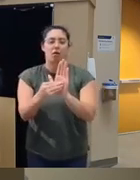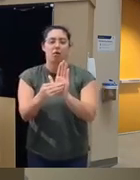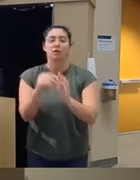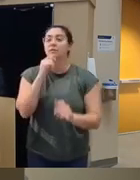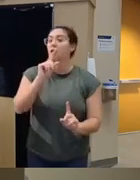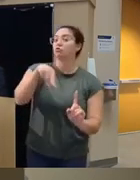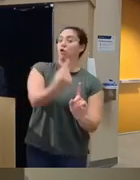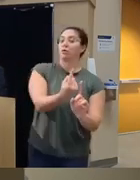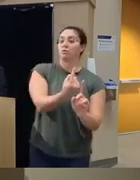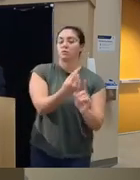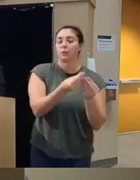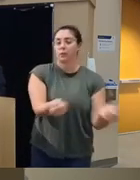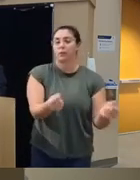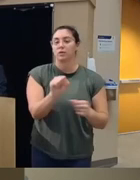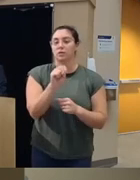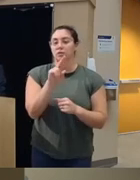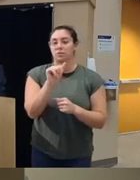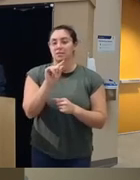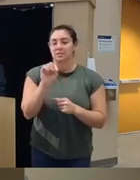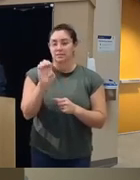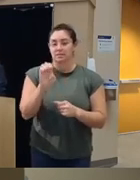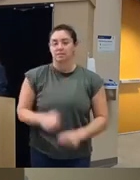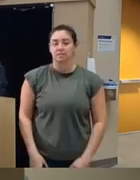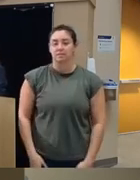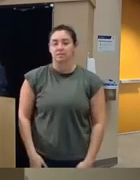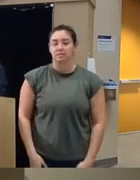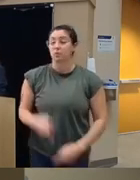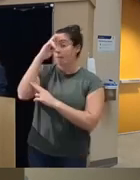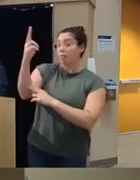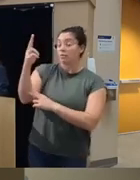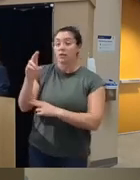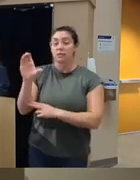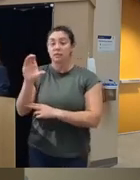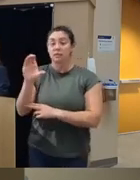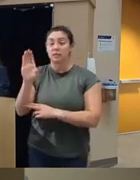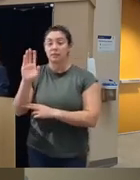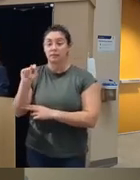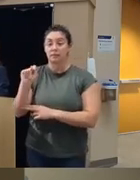just cleaning them up so we hypothesized that the integrated CBT model would have increased